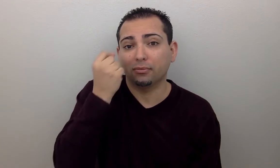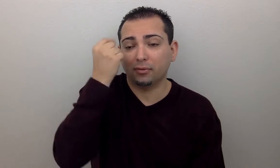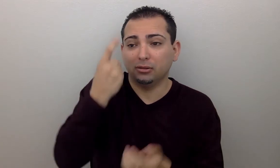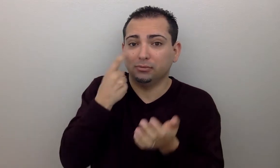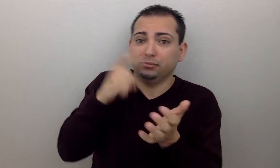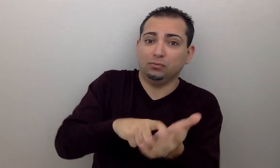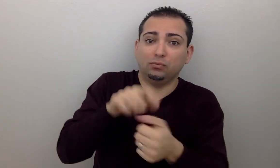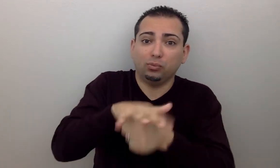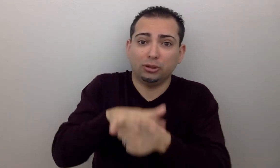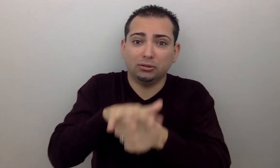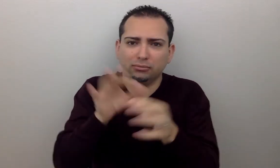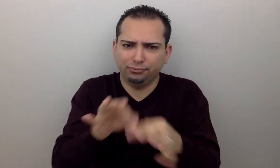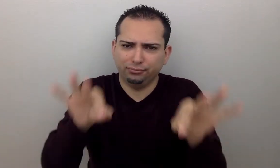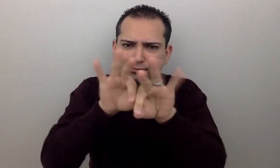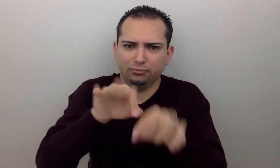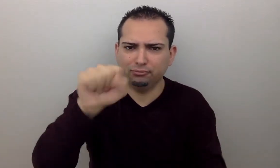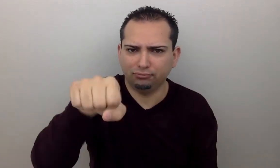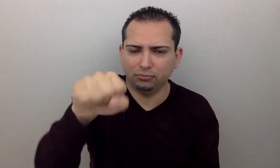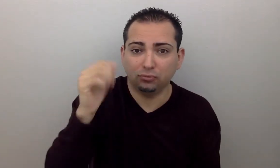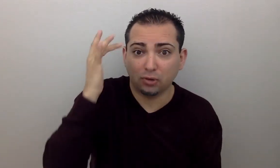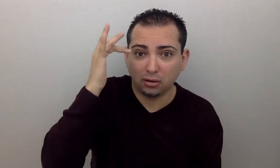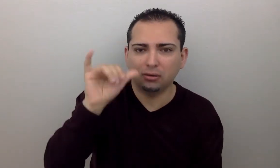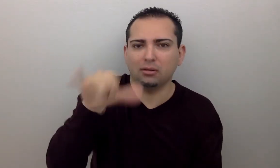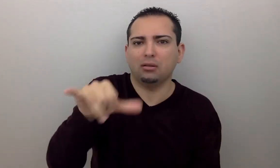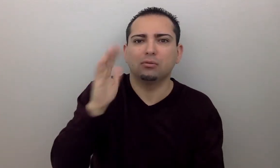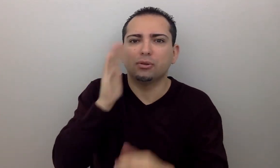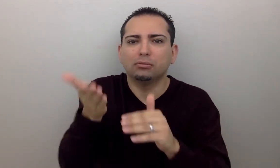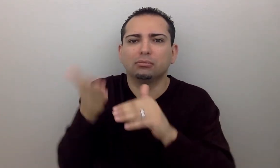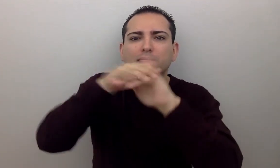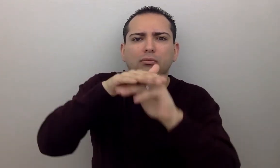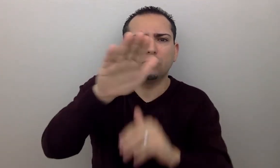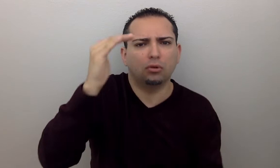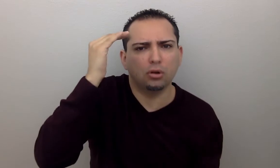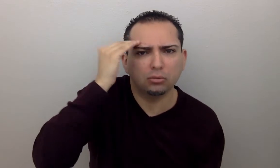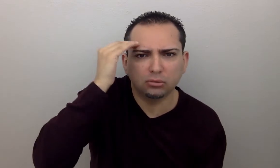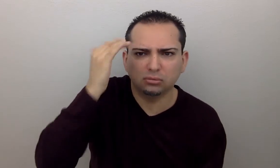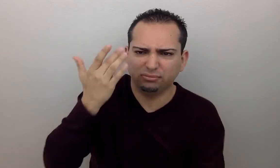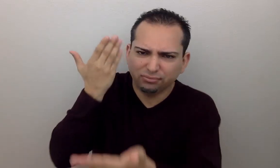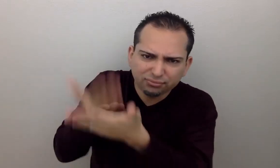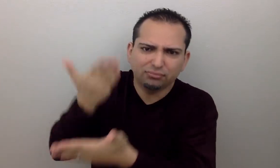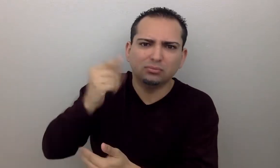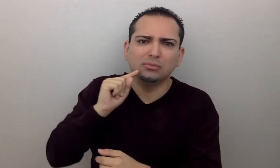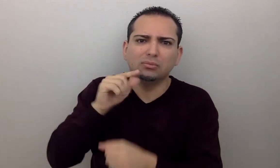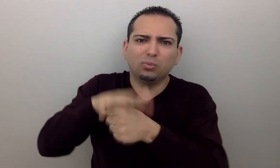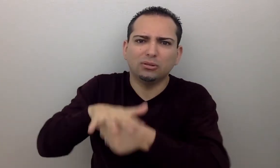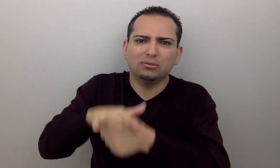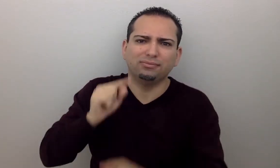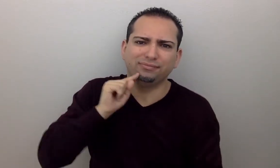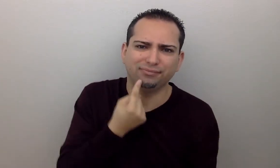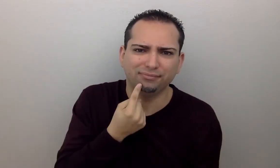Cueing into your own responses to stress can help you increase awareness of how stress manifests for you.